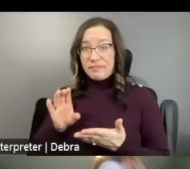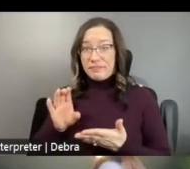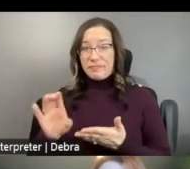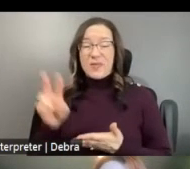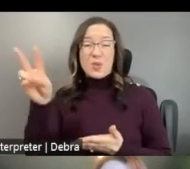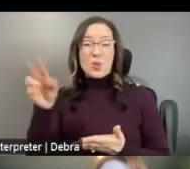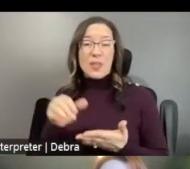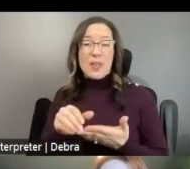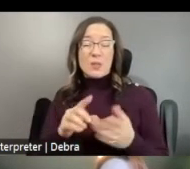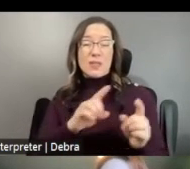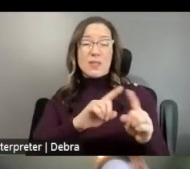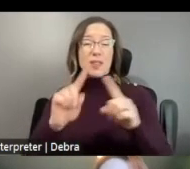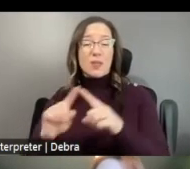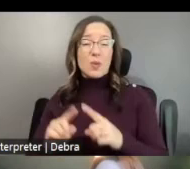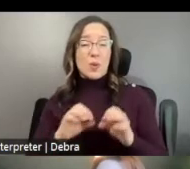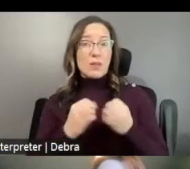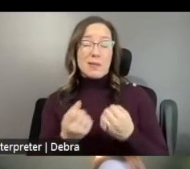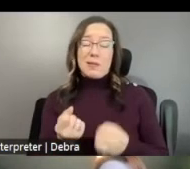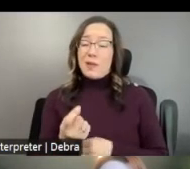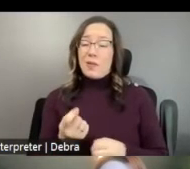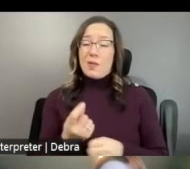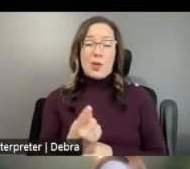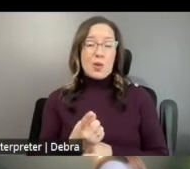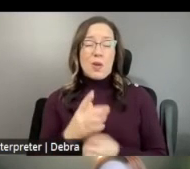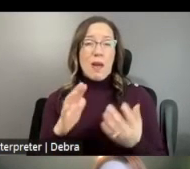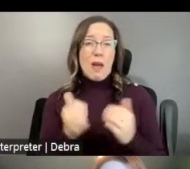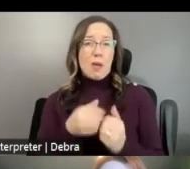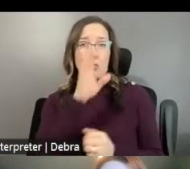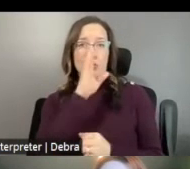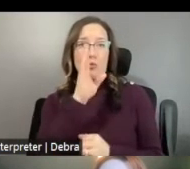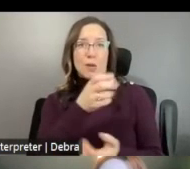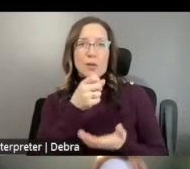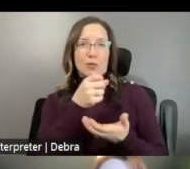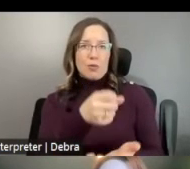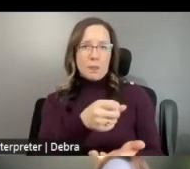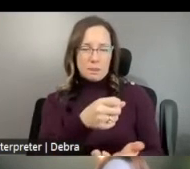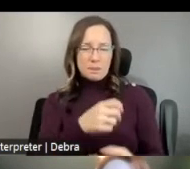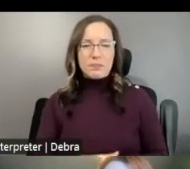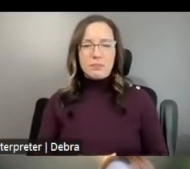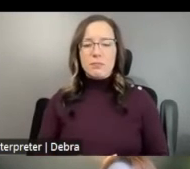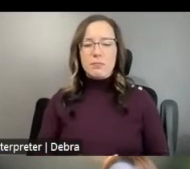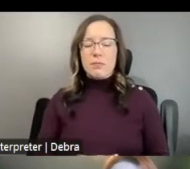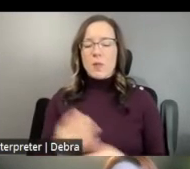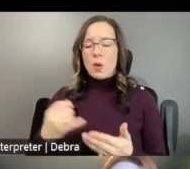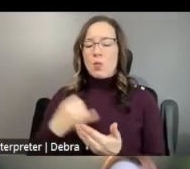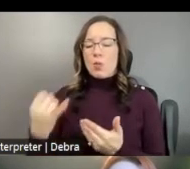ORGANIZATIONS EACH YEAR THROUGH DIRECT GRANTS, THROUGH PROJECT-BASED FUNDING. THIS PROGRAM